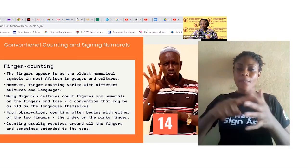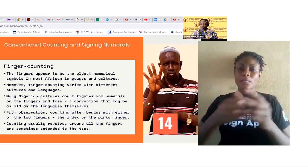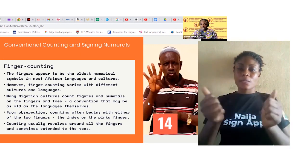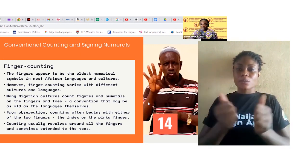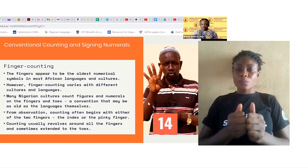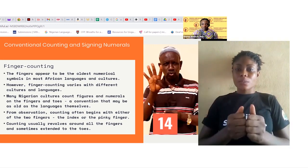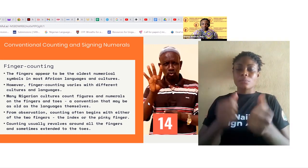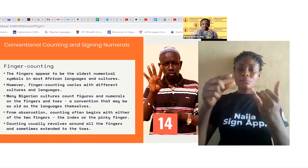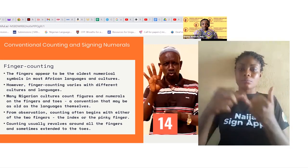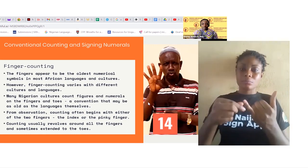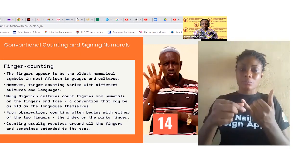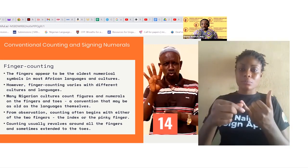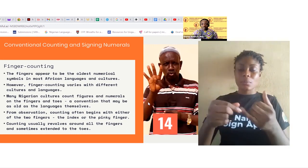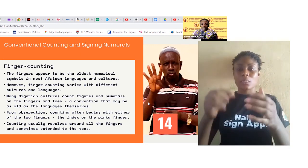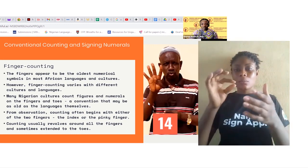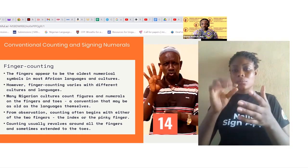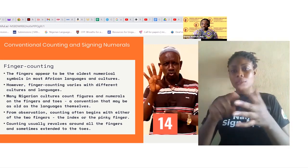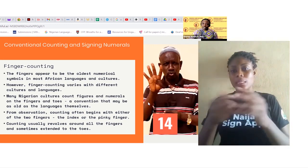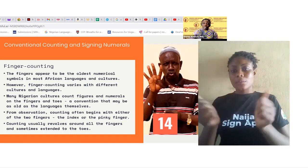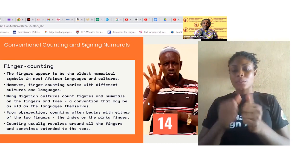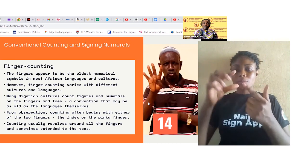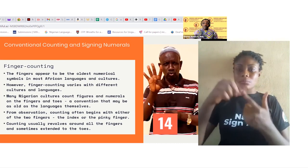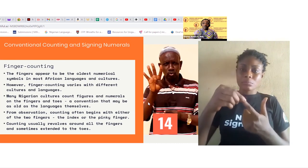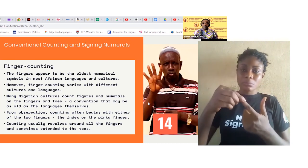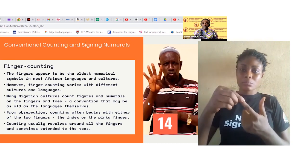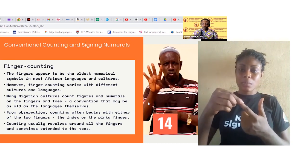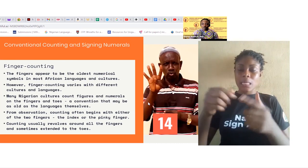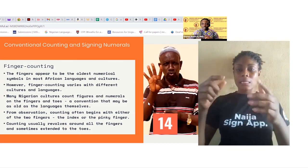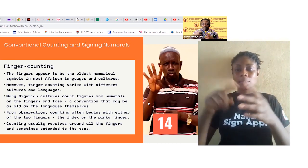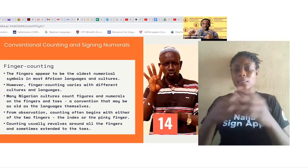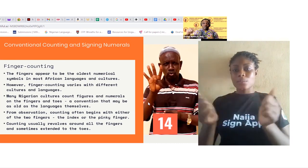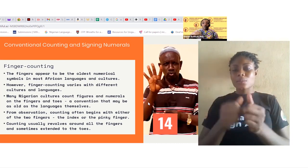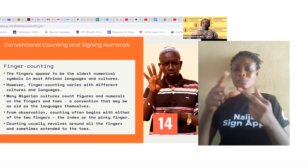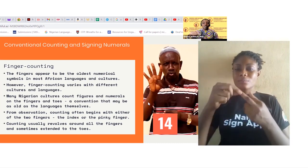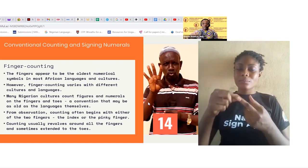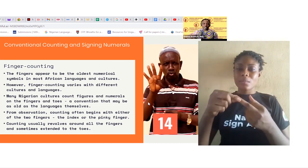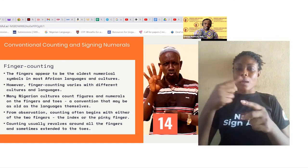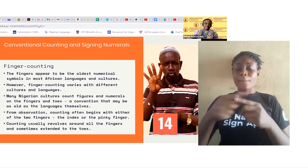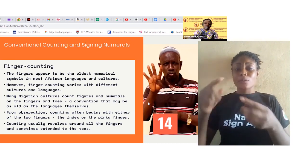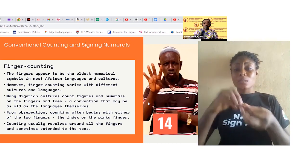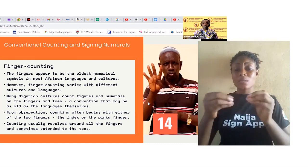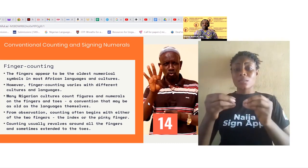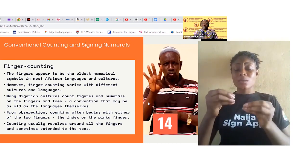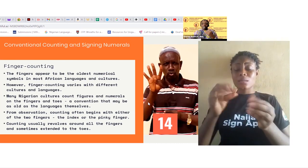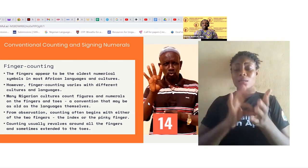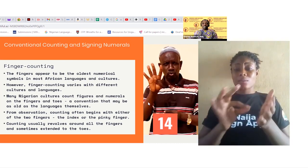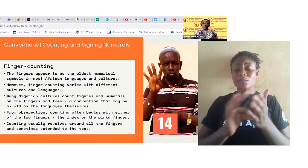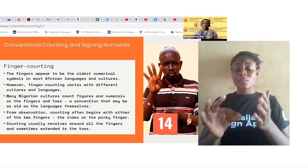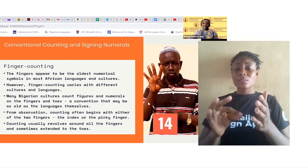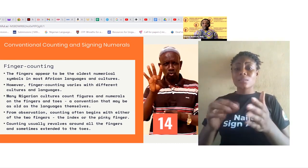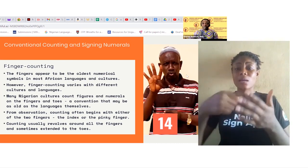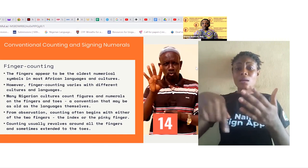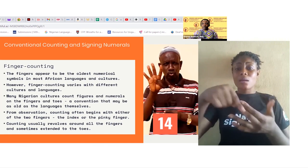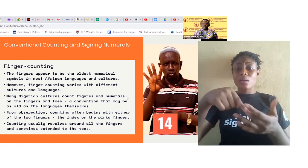the pinky finger, counting usually revolves around all the fingers and sometimes extended to the toes